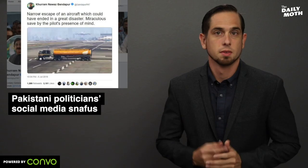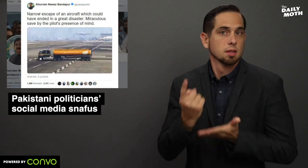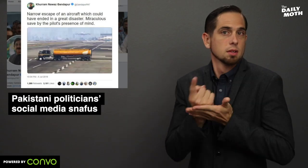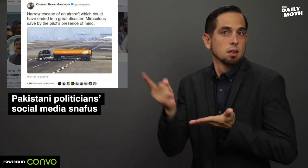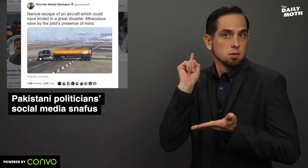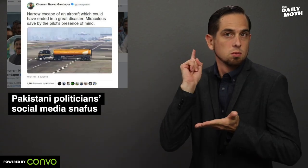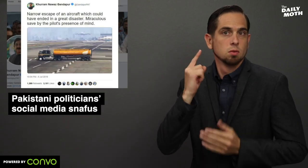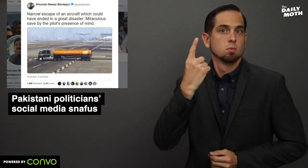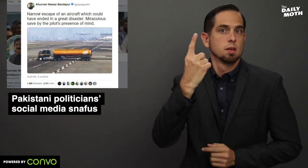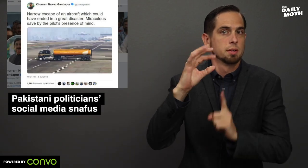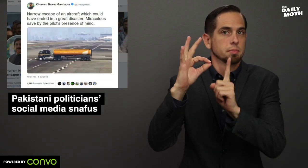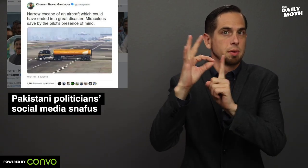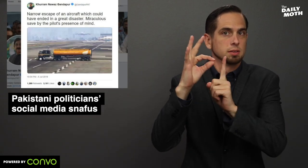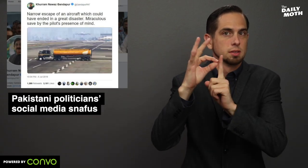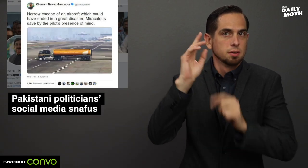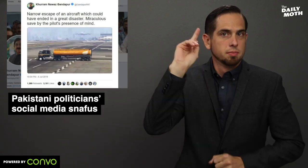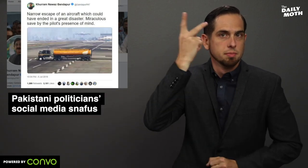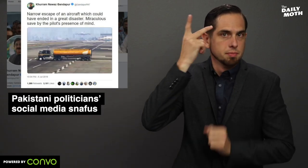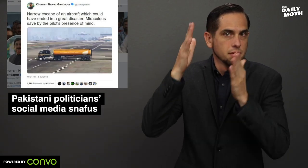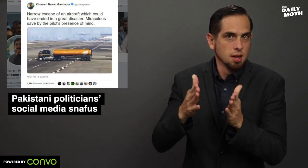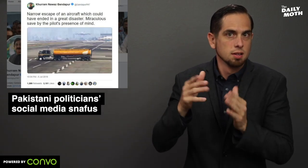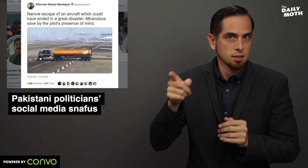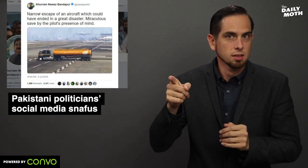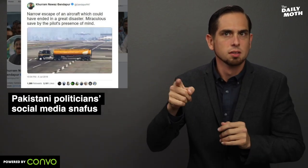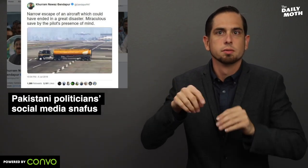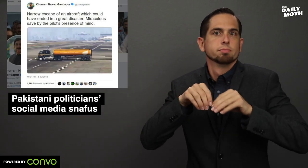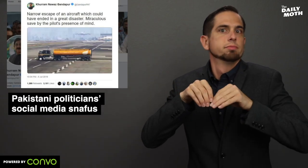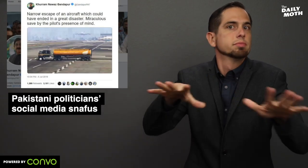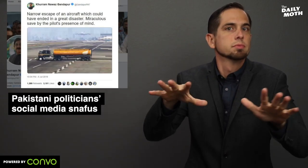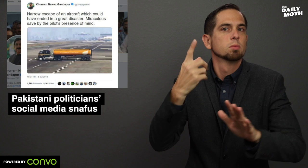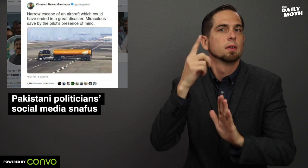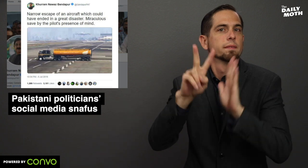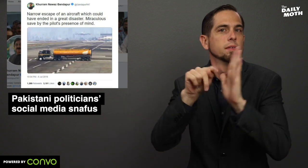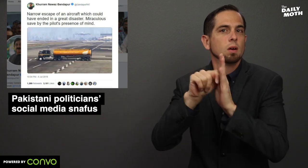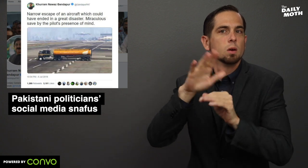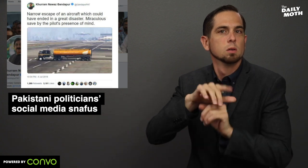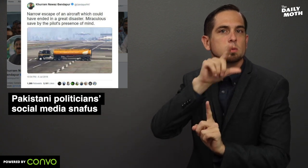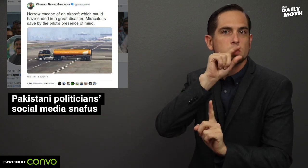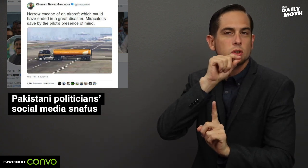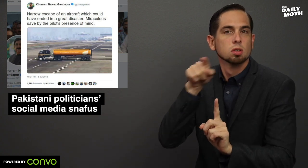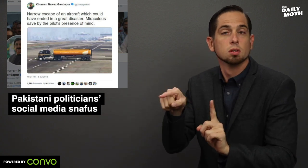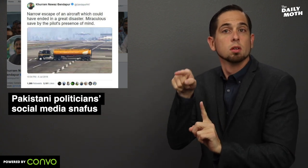Last week a Pakistani politician shared a video on Twitter of